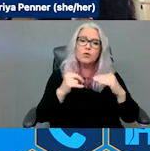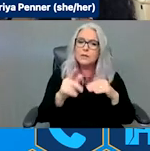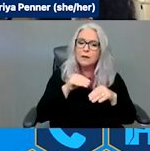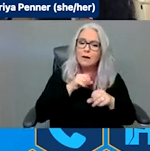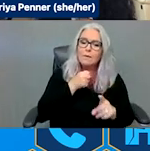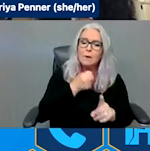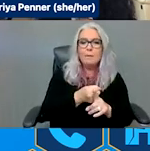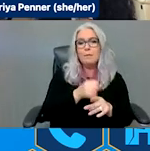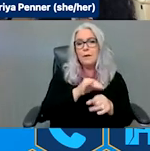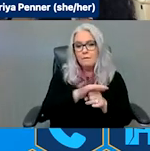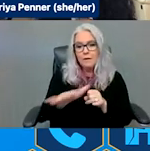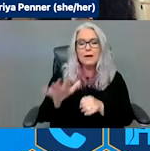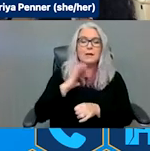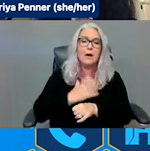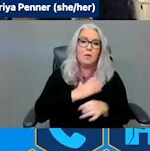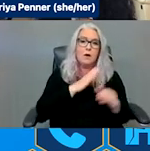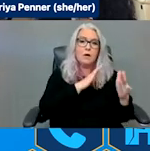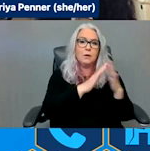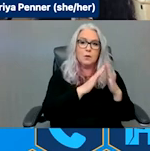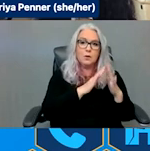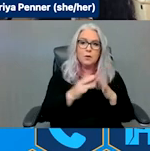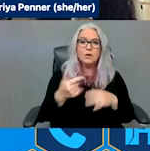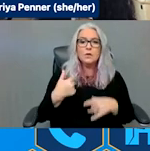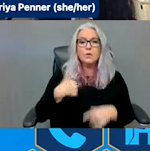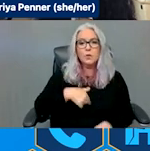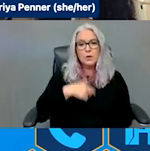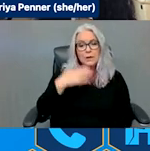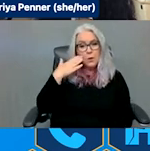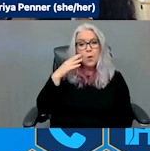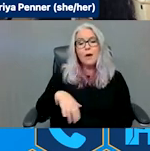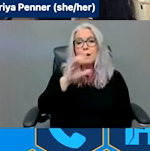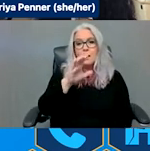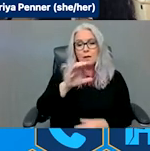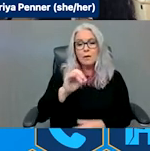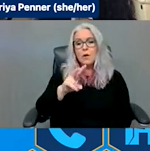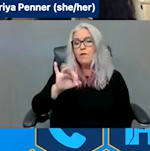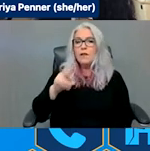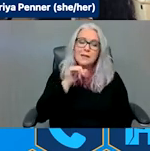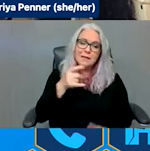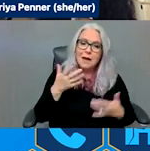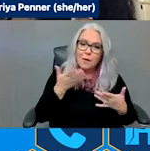know, COVID is not over, not done, and continues to disproportionately impact people with disabilities throughout the U.S. and